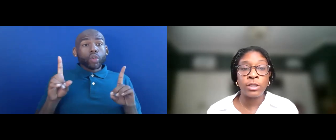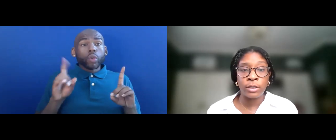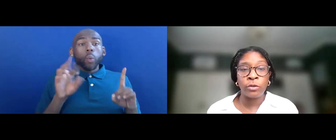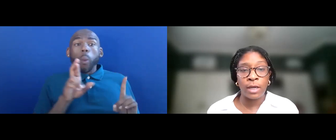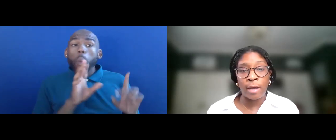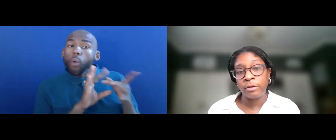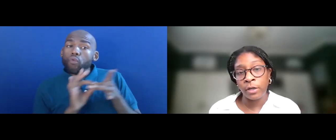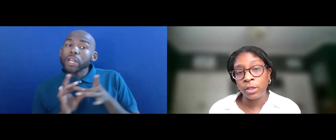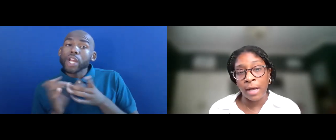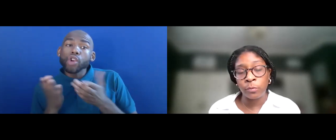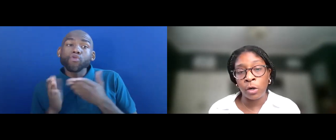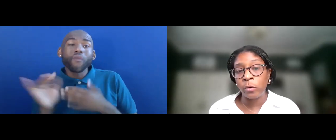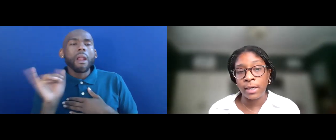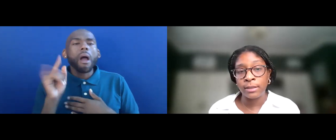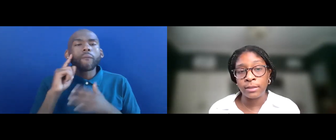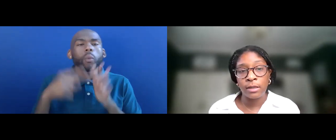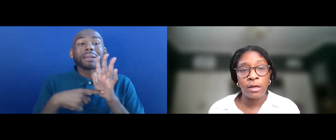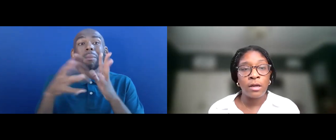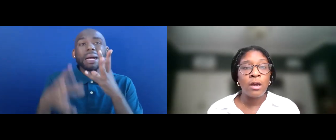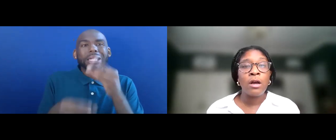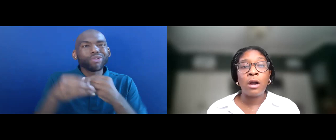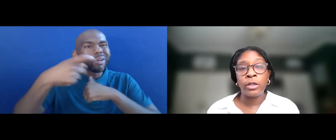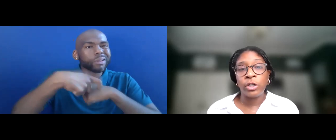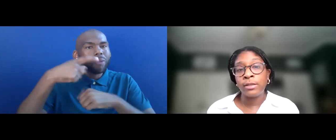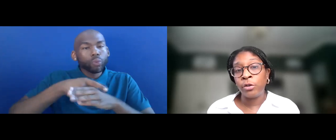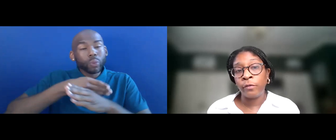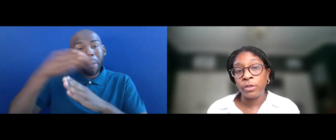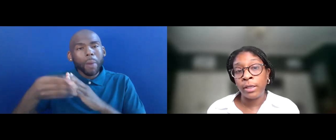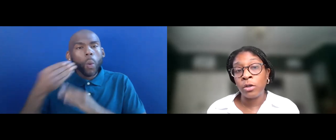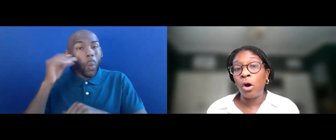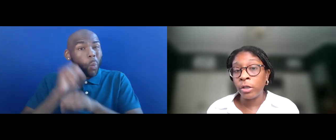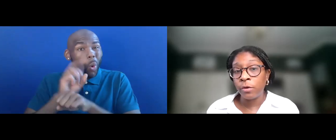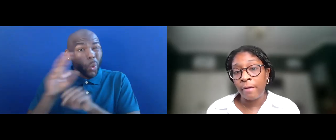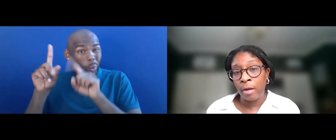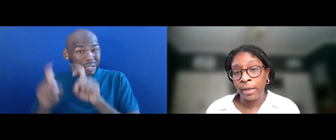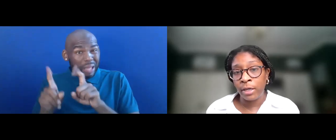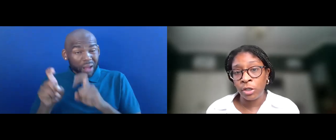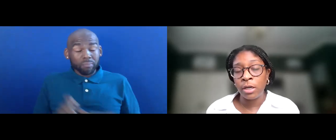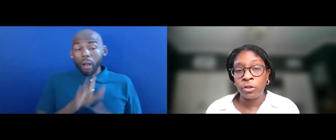ADDITIONAL TIME TO FINISH CLASS WORK OR TESTS. COLLEGES AND UNIVERSITIES ALSO HAVE OBLIGATIONS UNDER